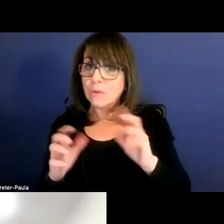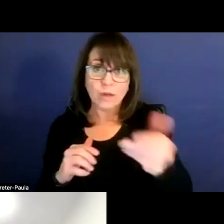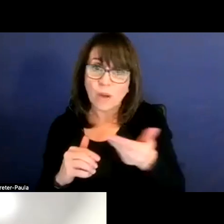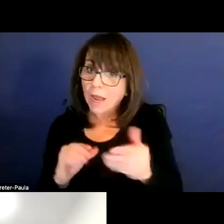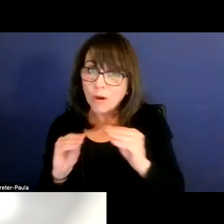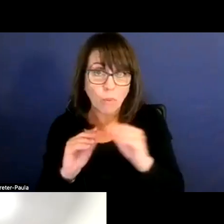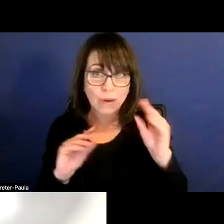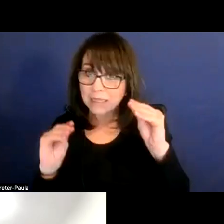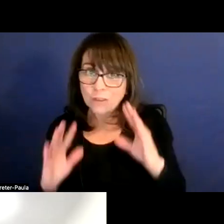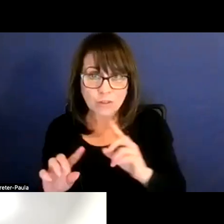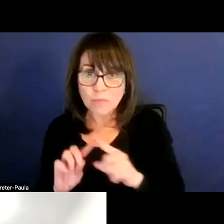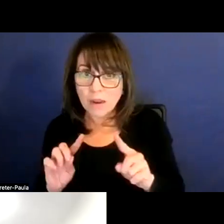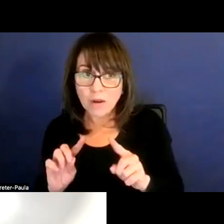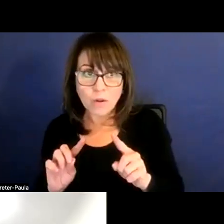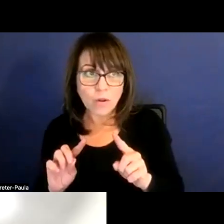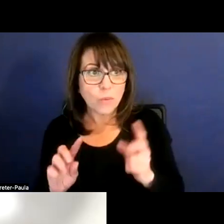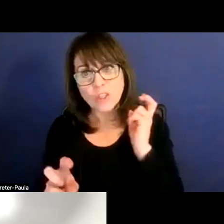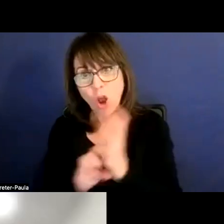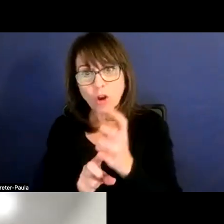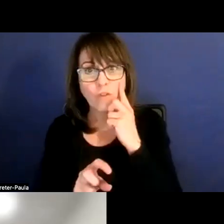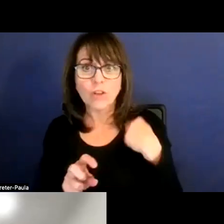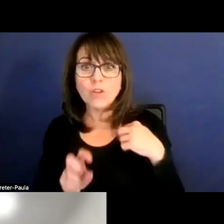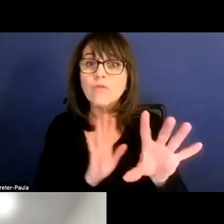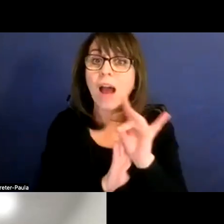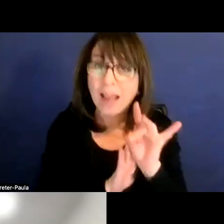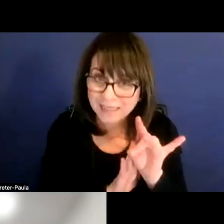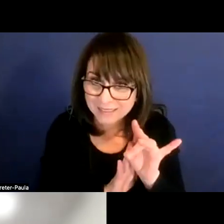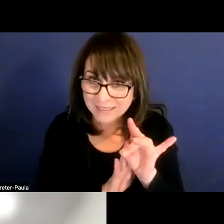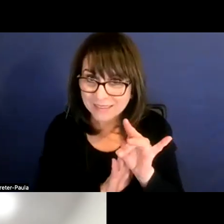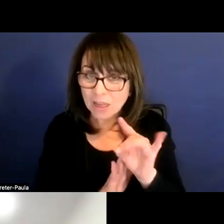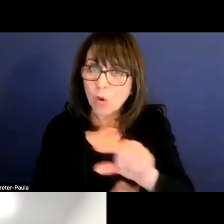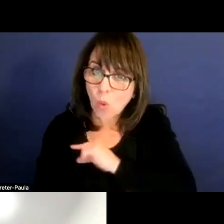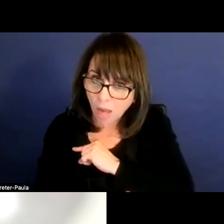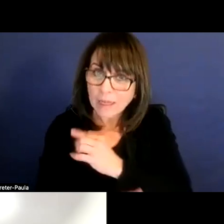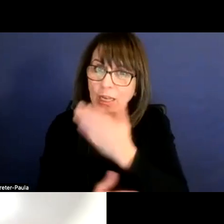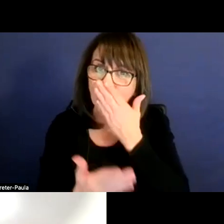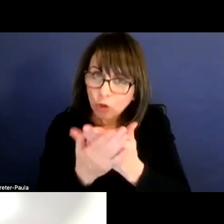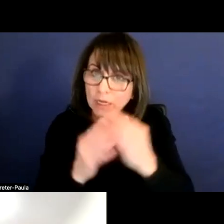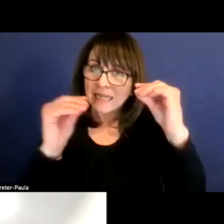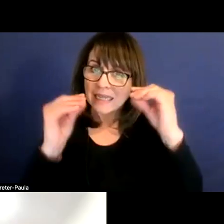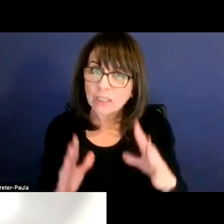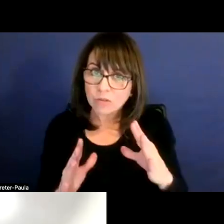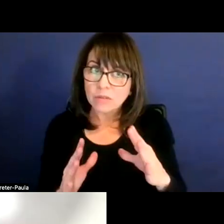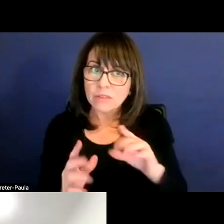it's just because it was harder for us to find quality teachers in certain areas, for example,